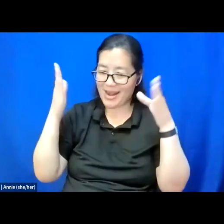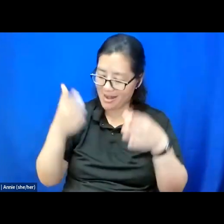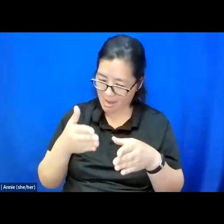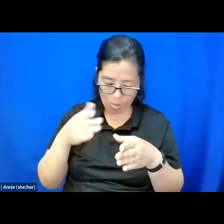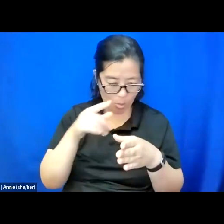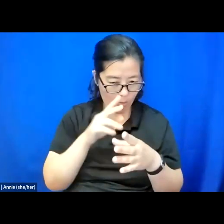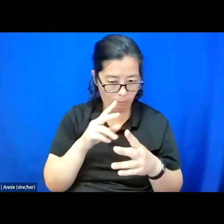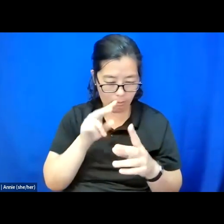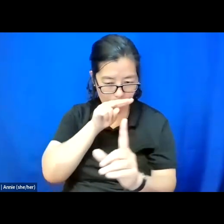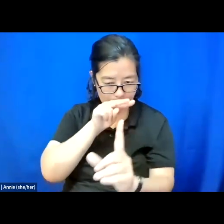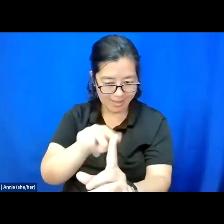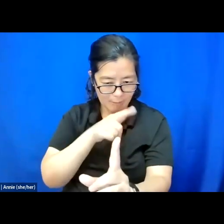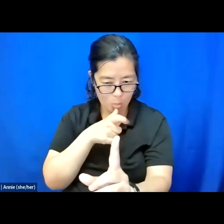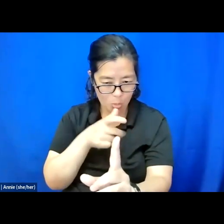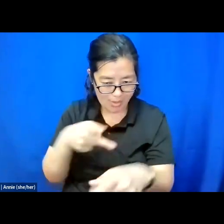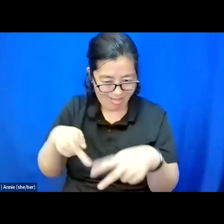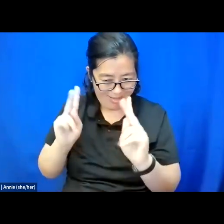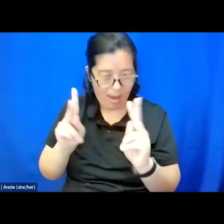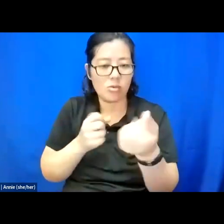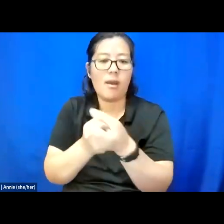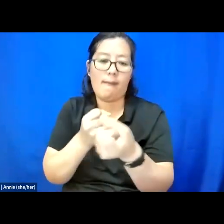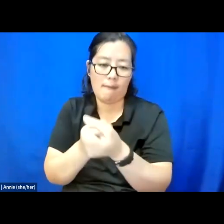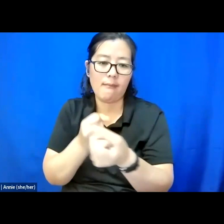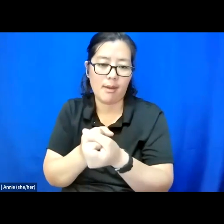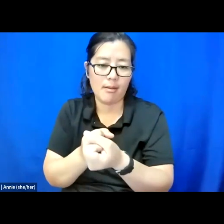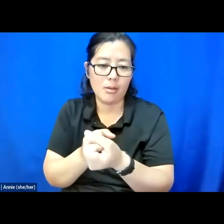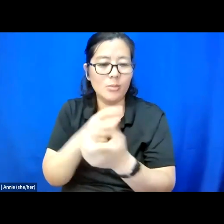When we talk about advocacy, when we talk about disability,